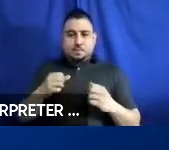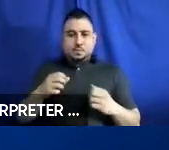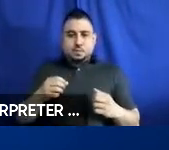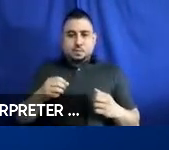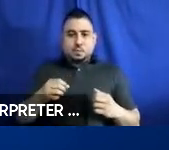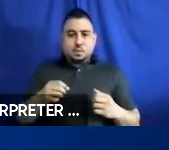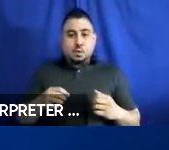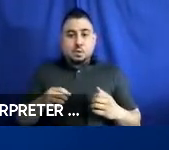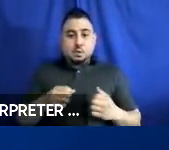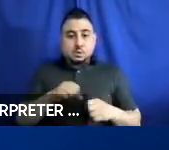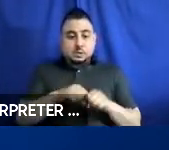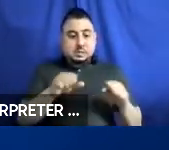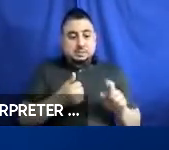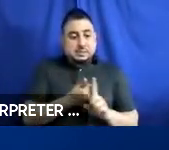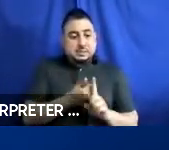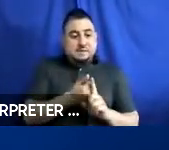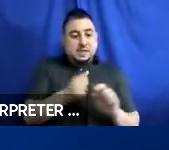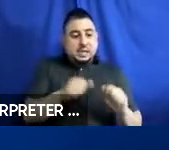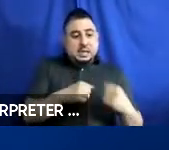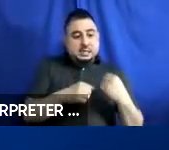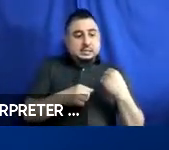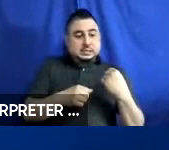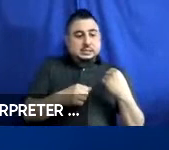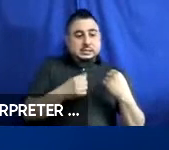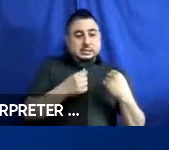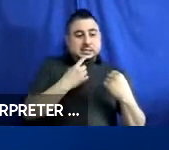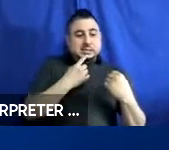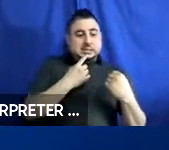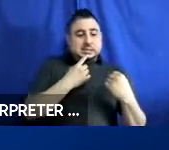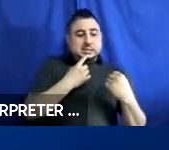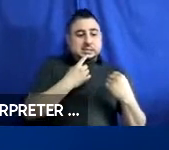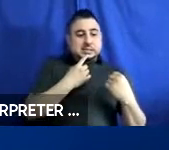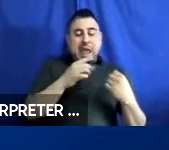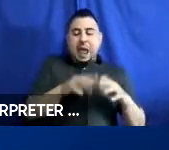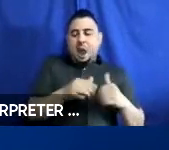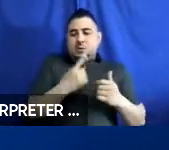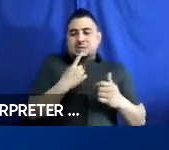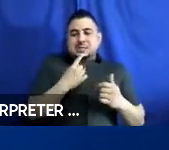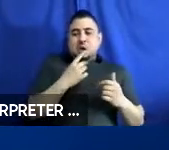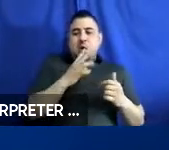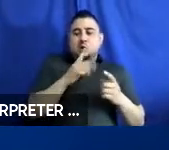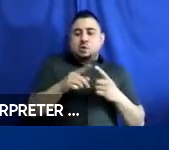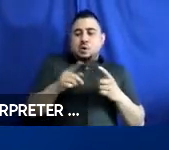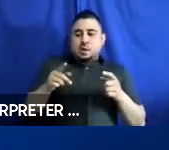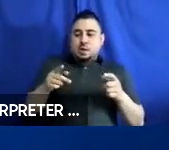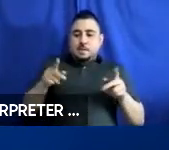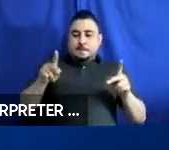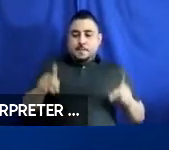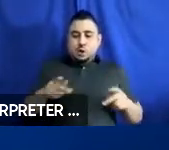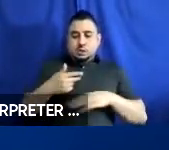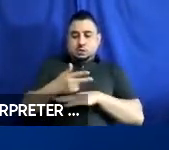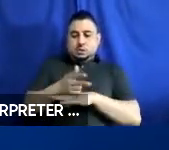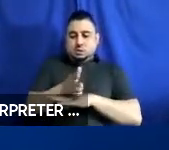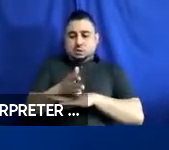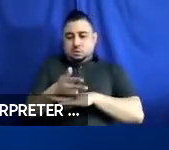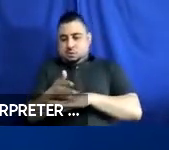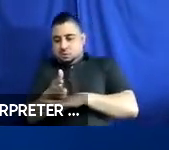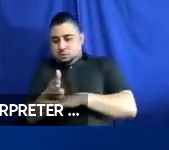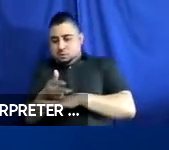the system can tell the passenger they need to adjust how, how did she know to adjust in that, way, for example in that video?